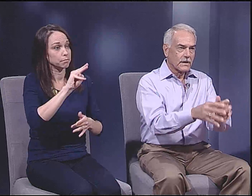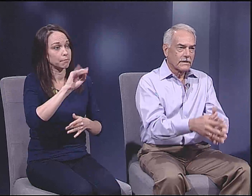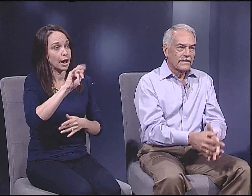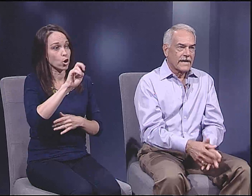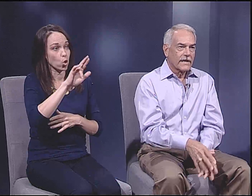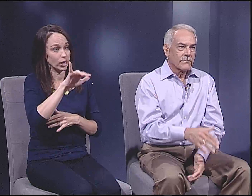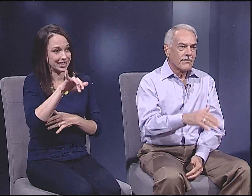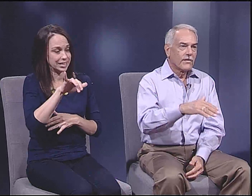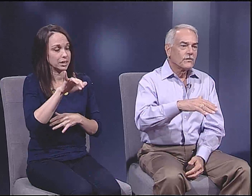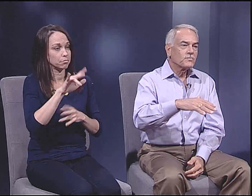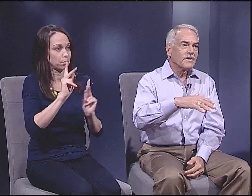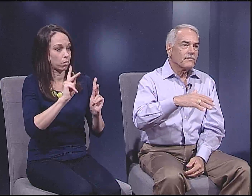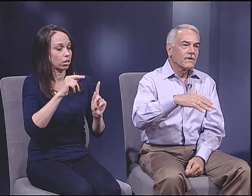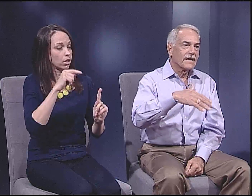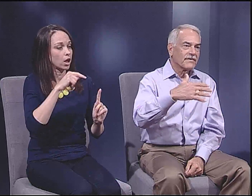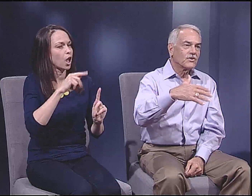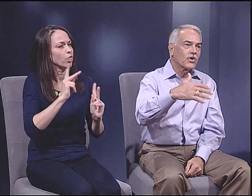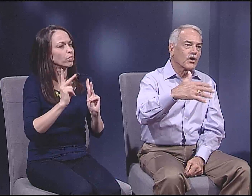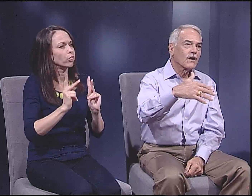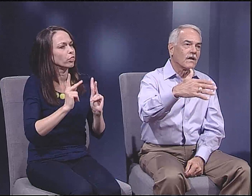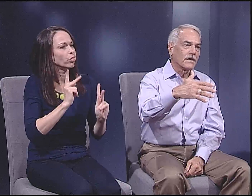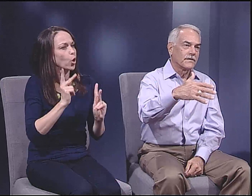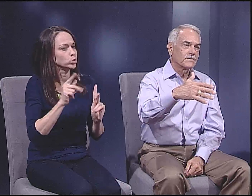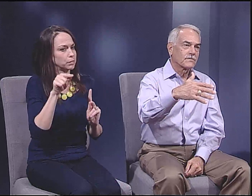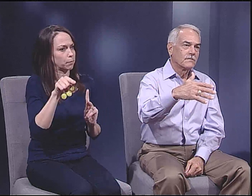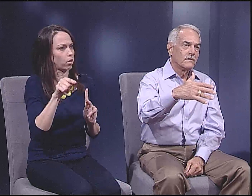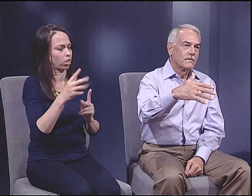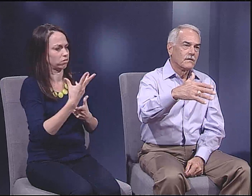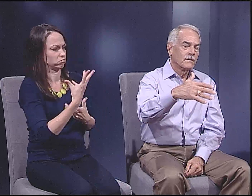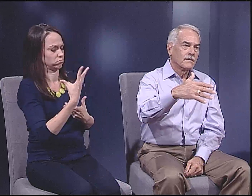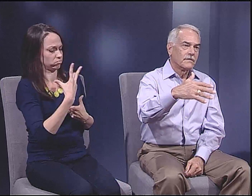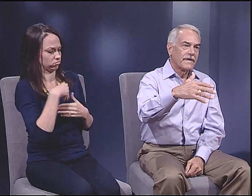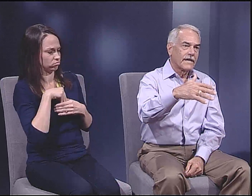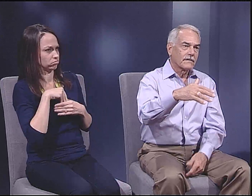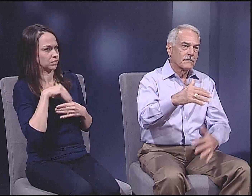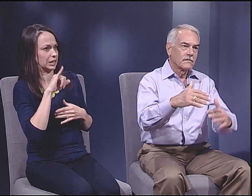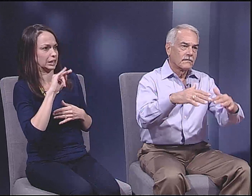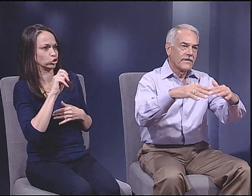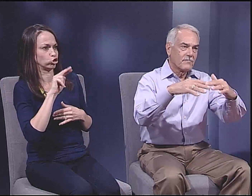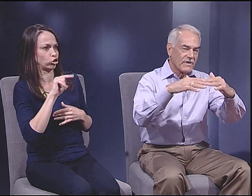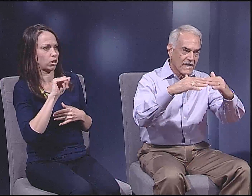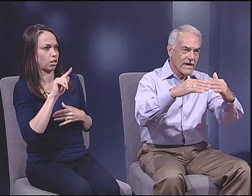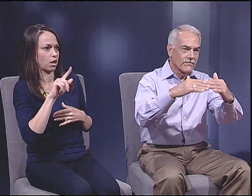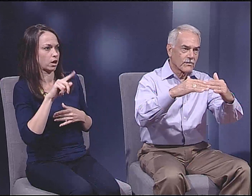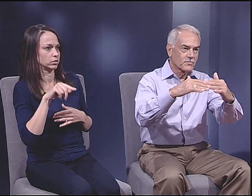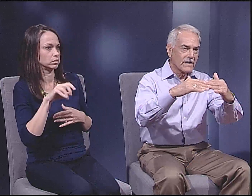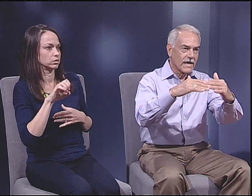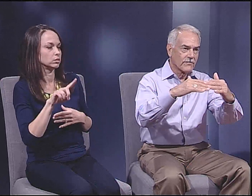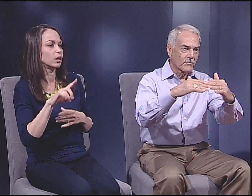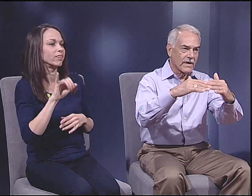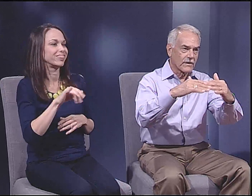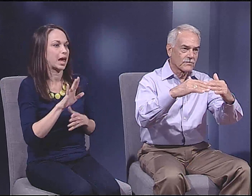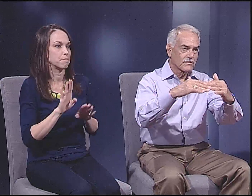that those people have internalized that, that behavior, those behavior patterns.